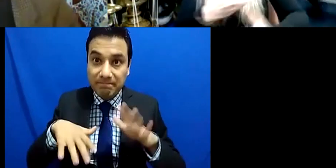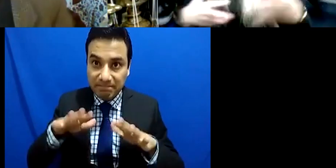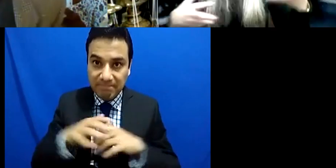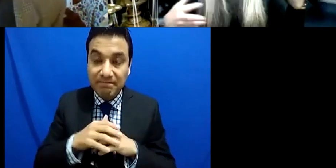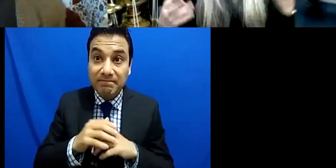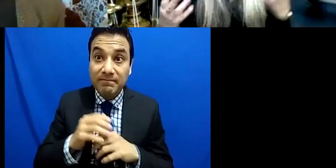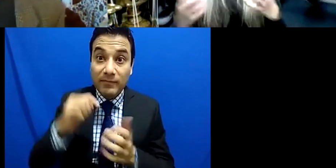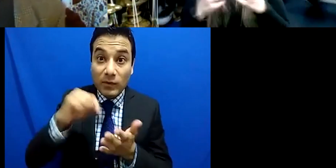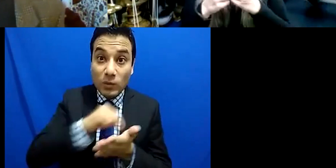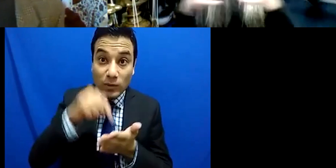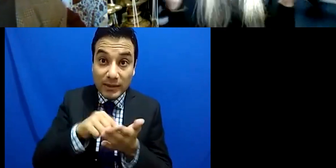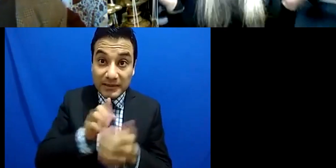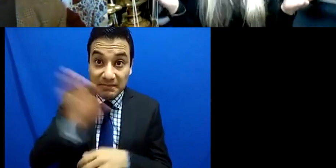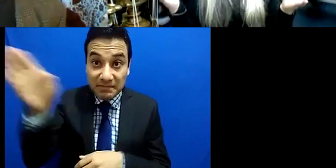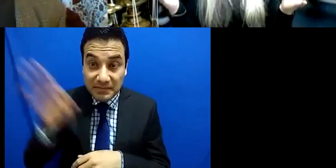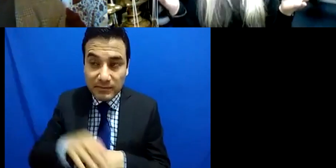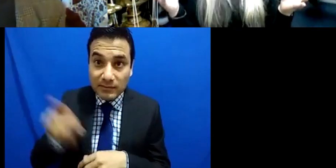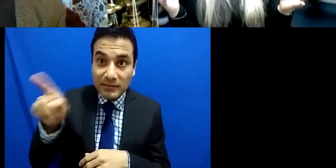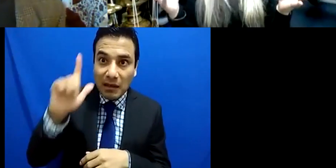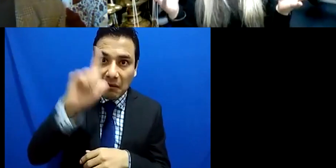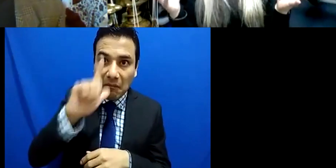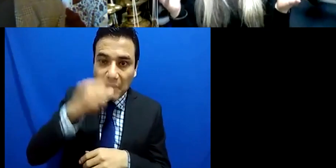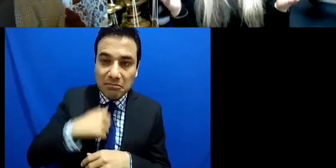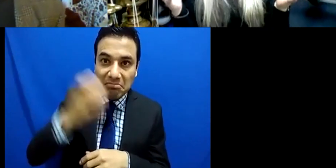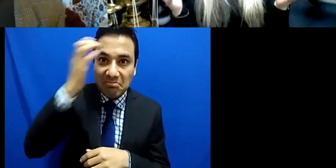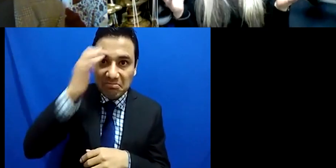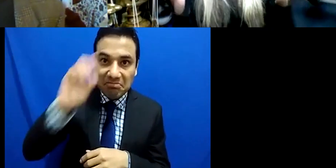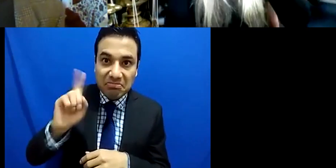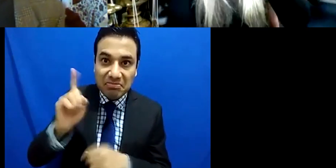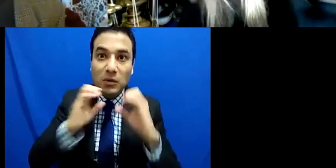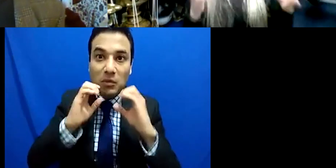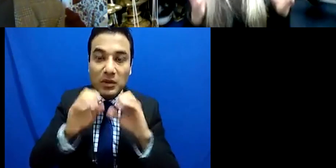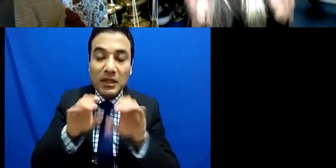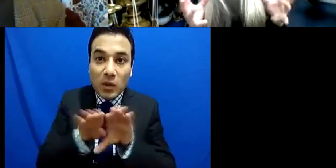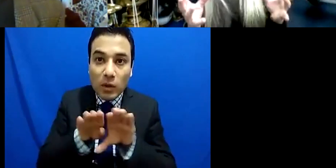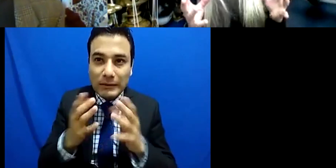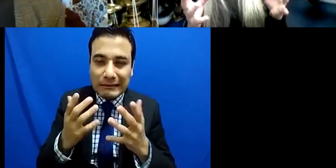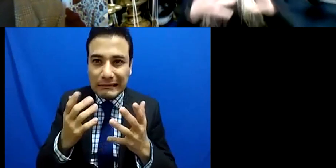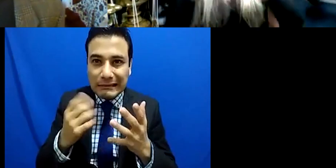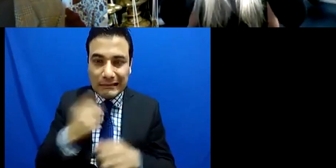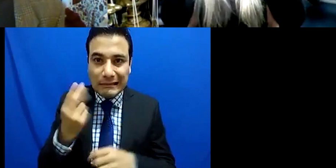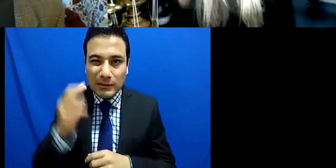communicate and open up the channels in such a way that we have that same aim of getting this